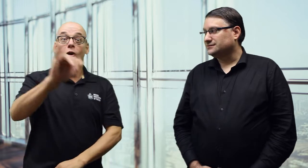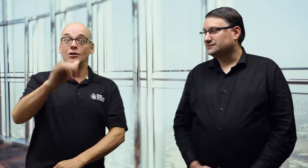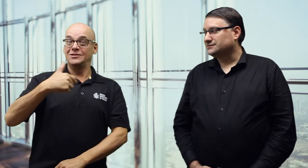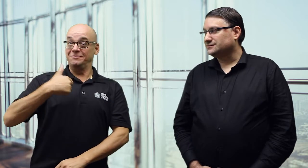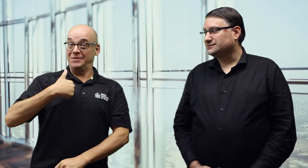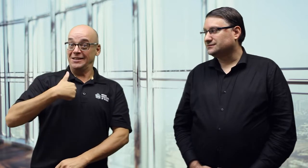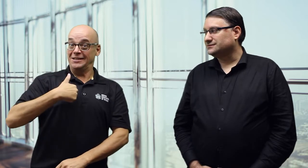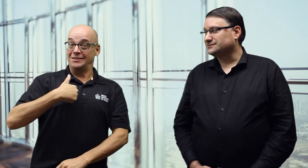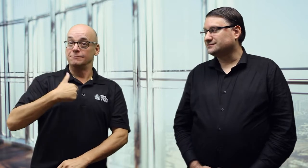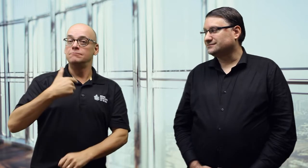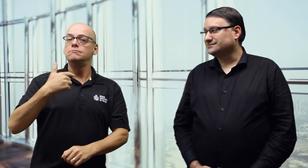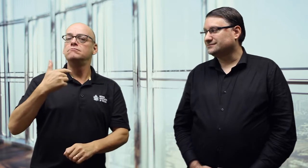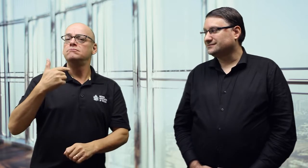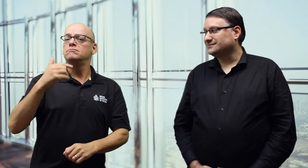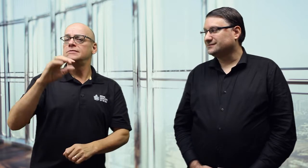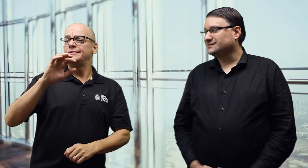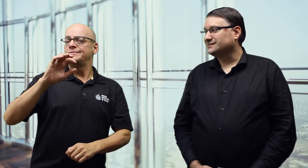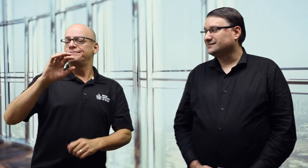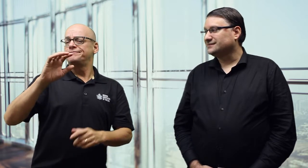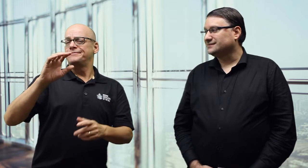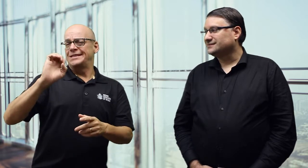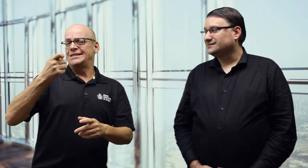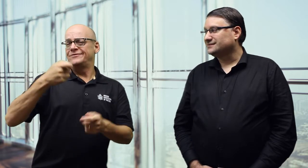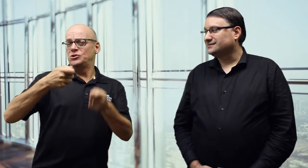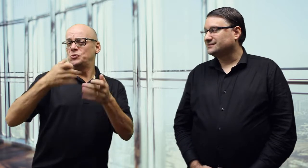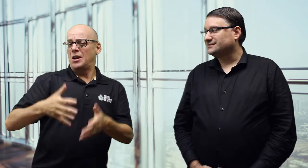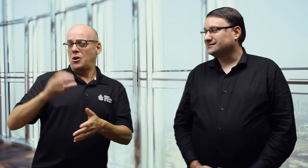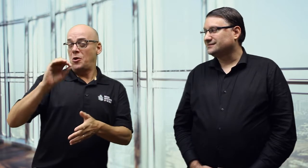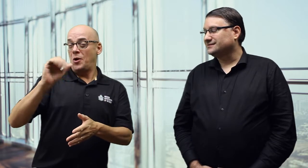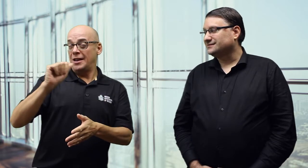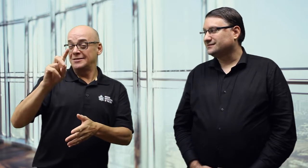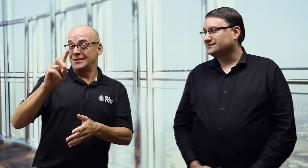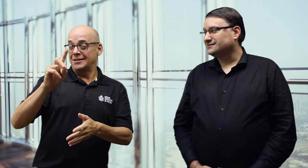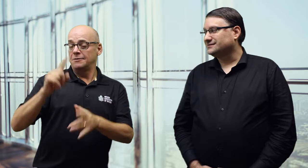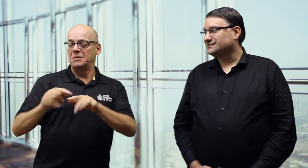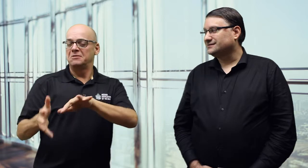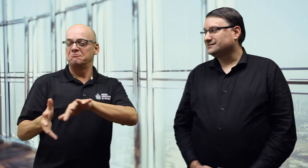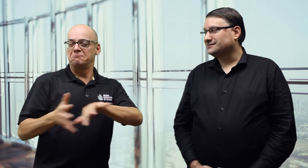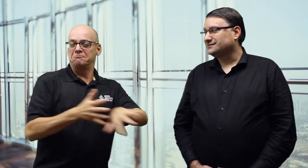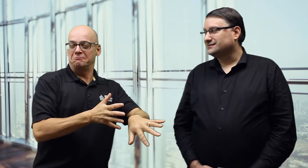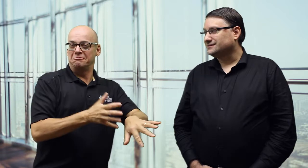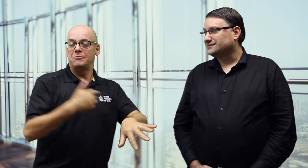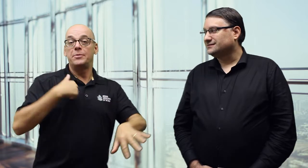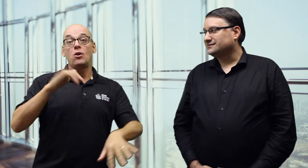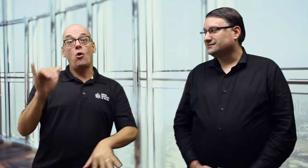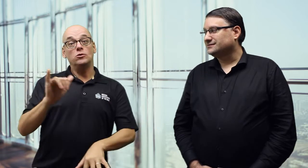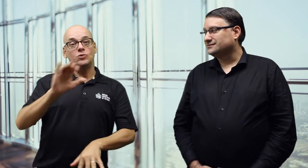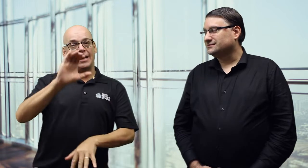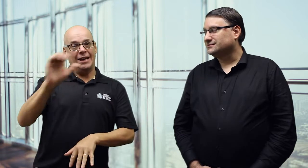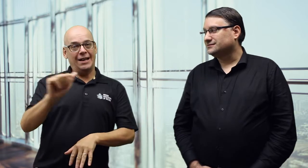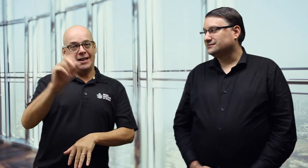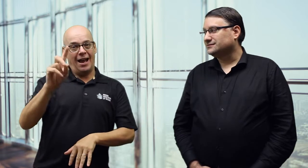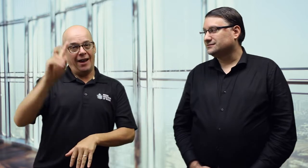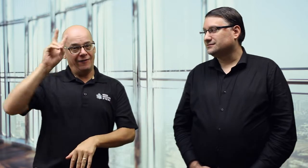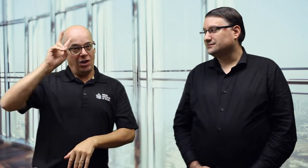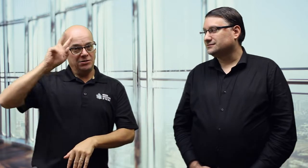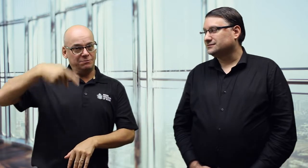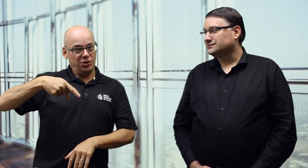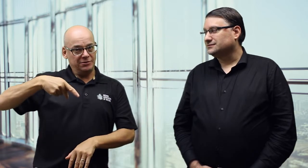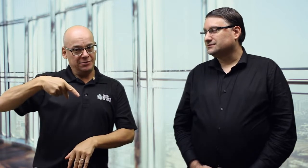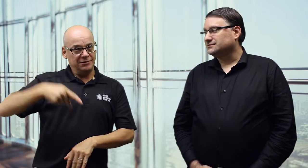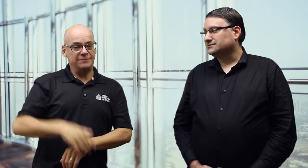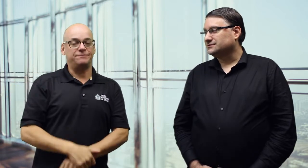Also, I wanted to let you know that I am Executive Director of OAD but also I am Vice President of CAD.